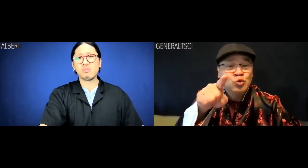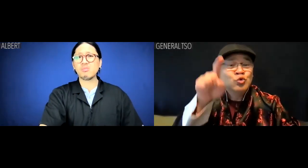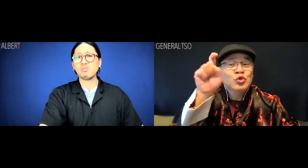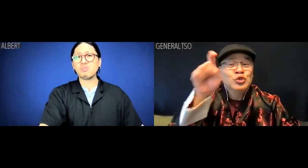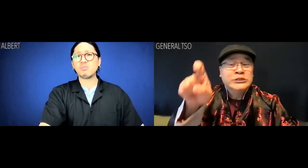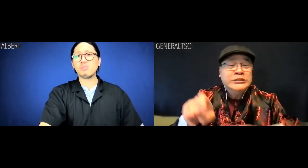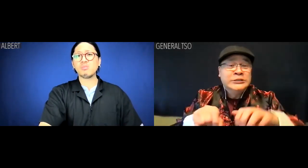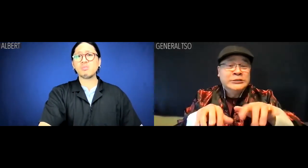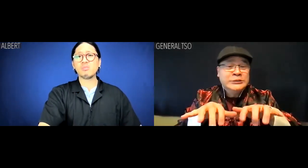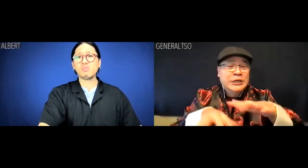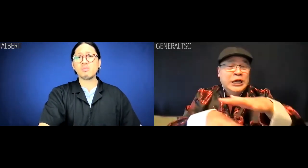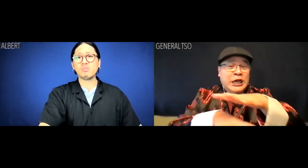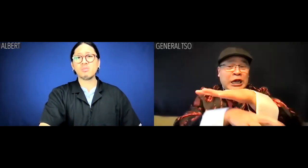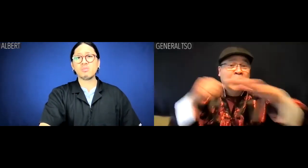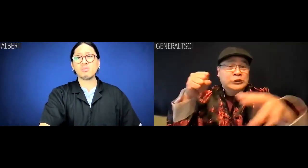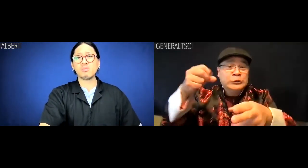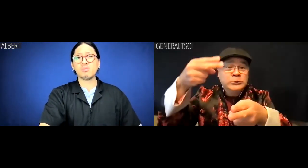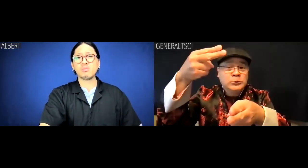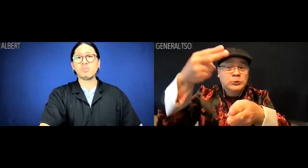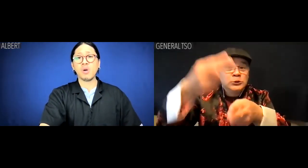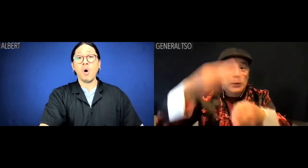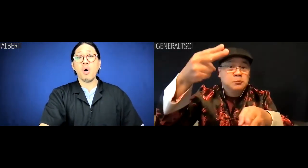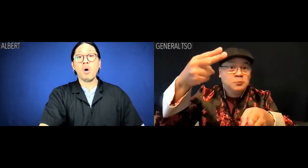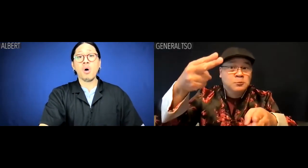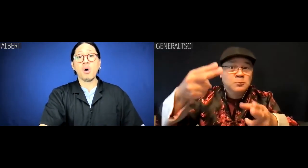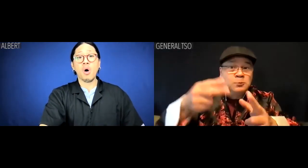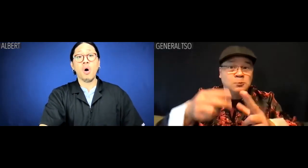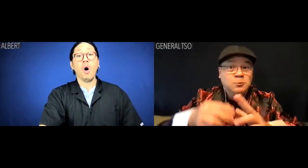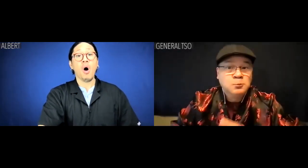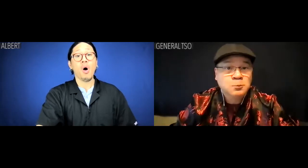General Tso: And you'll need a hacker name.